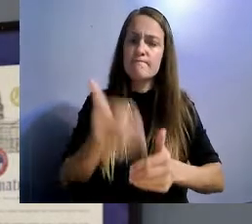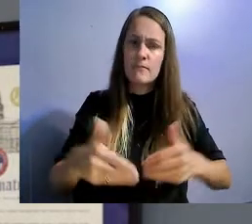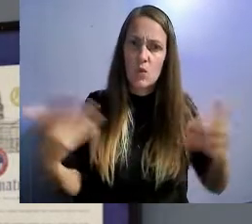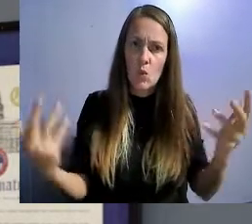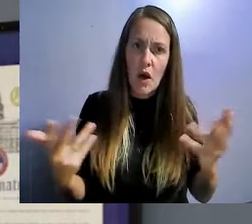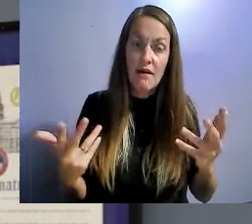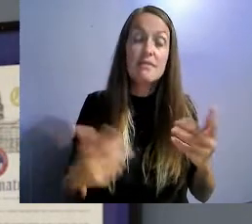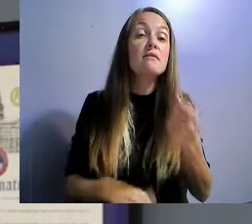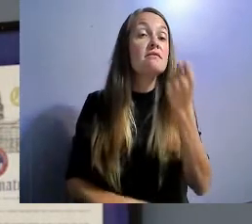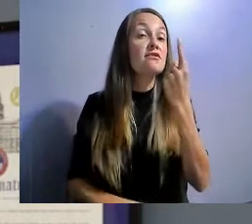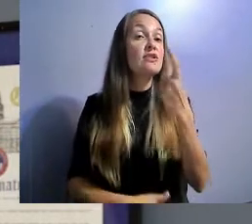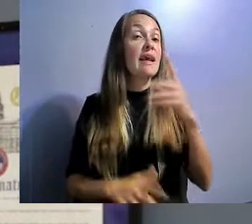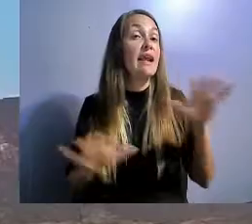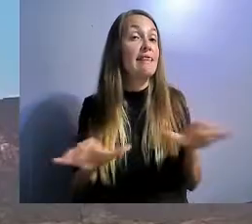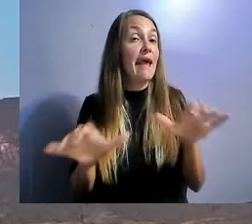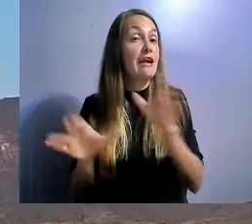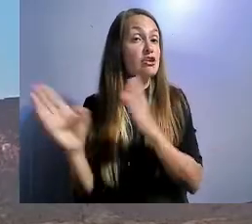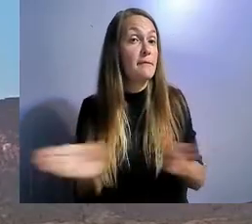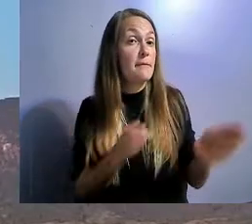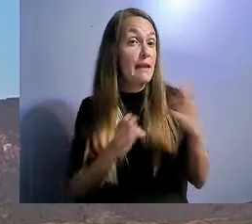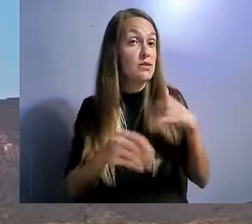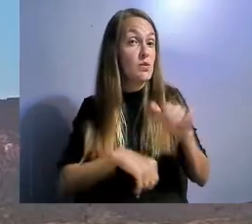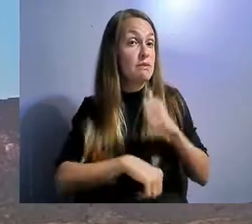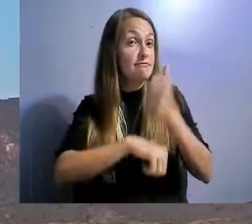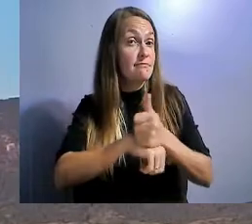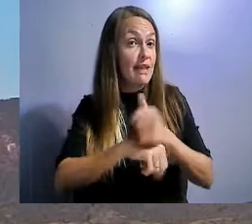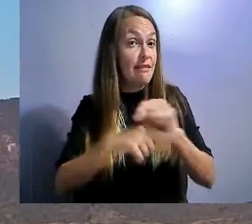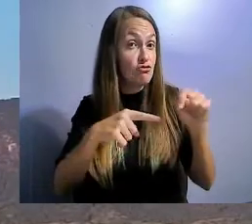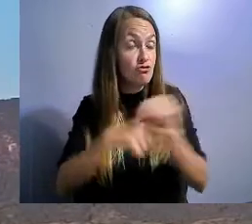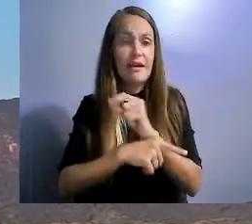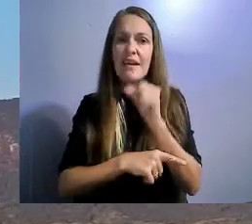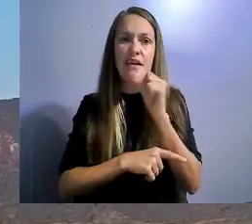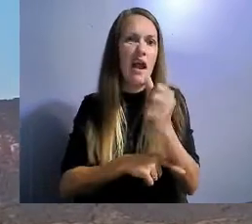So, whether you live in Pagosa Springs, Yuma, Kraig,